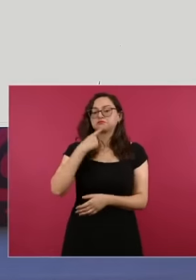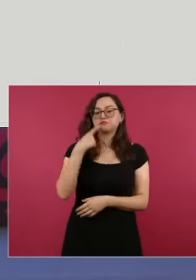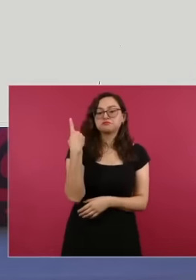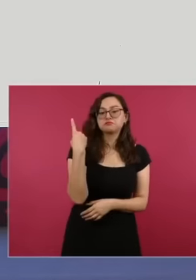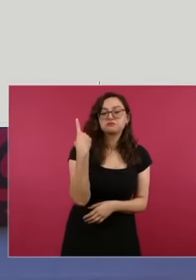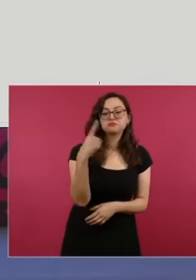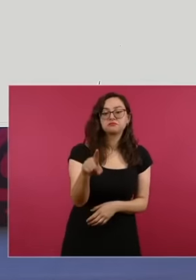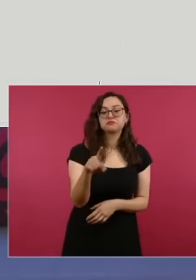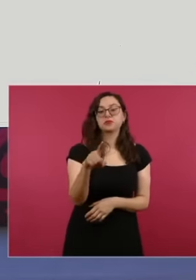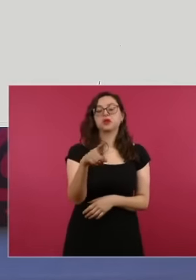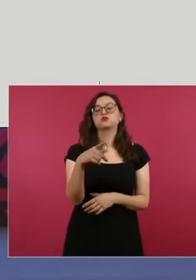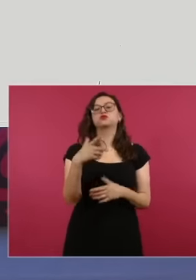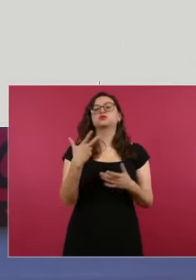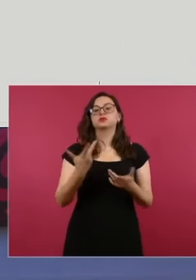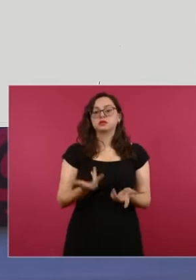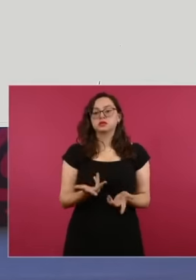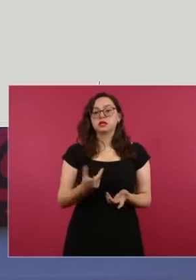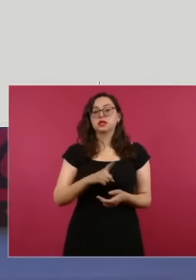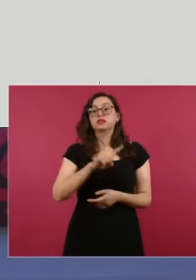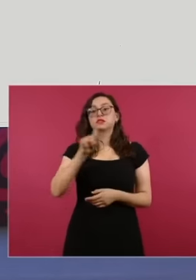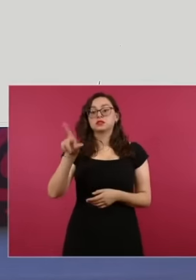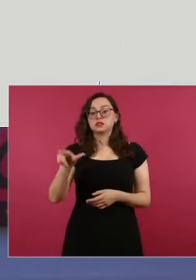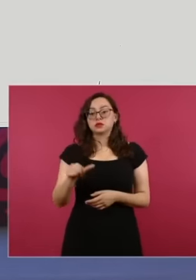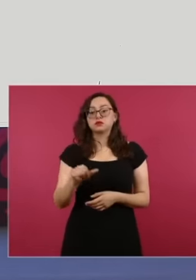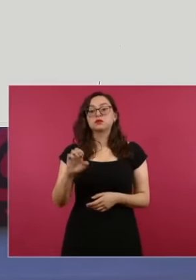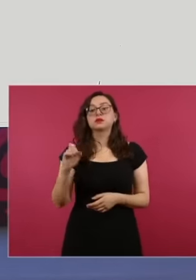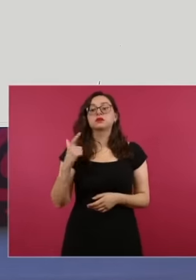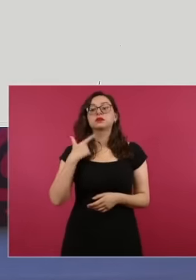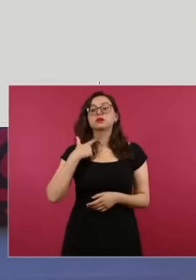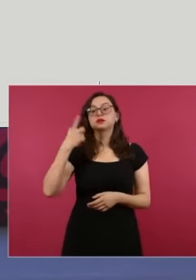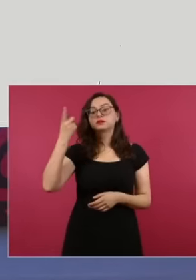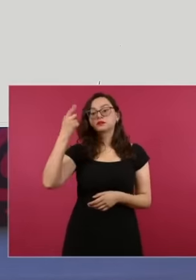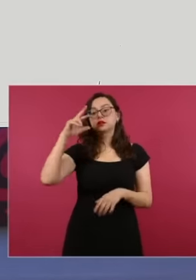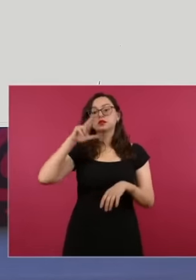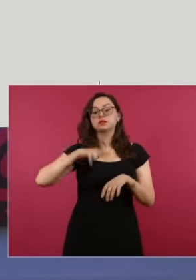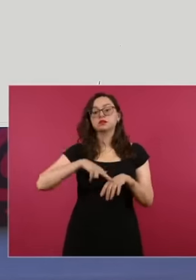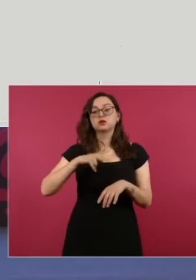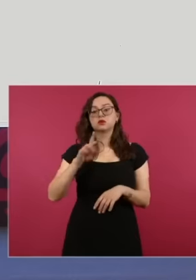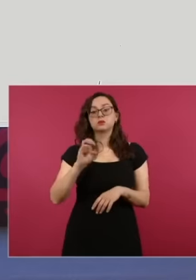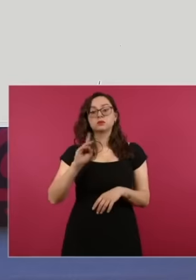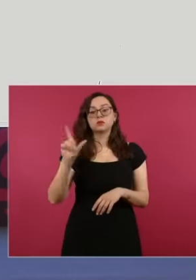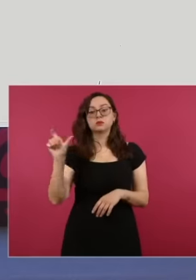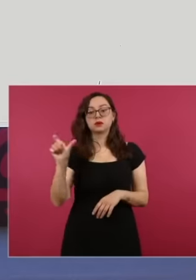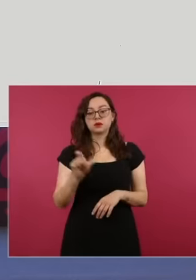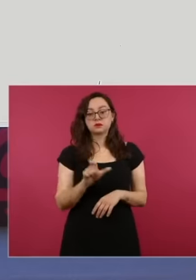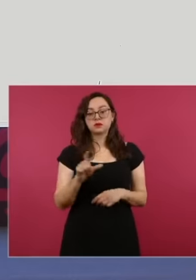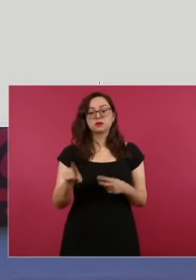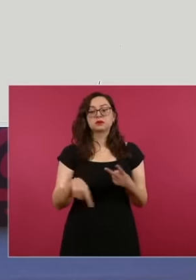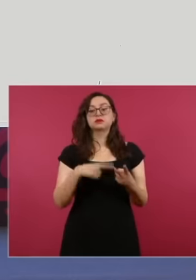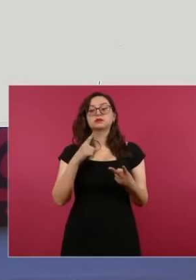That complaint, a director, a former director of Pemex, and the seller, the owner of Amsa, were